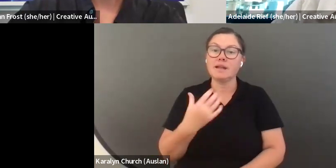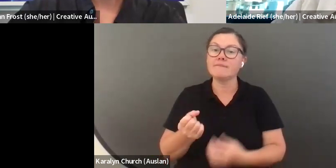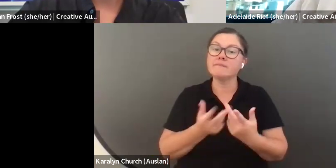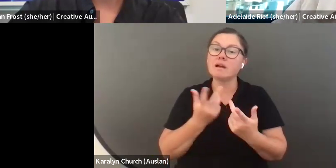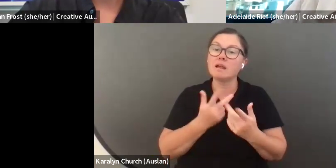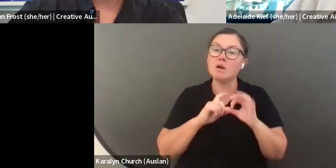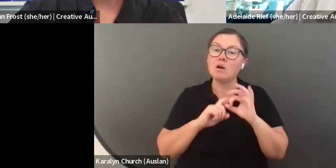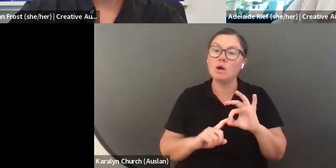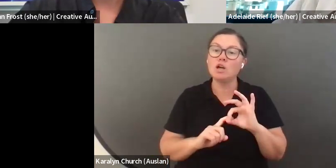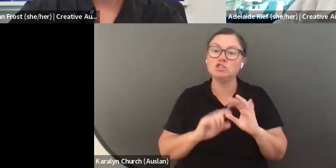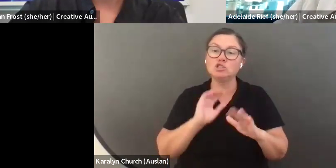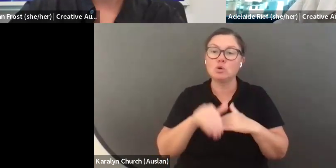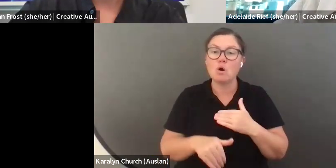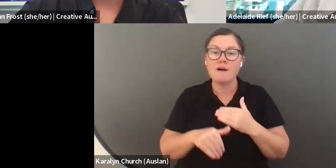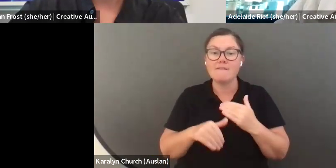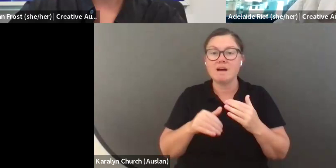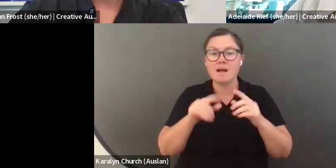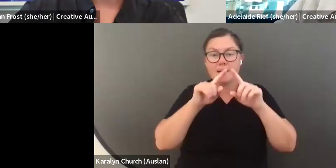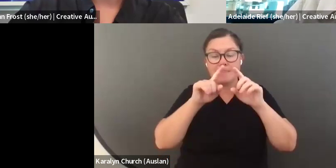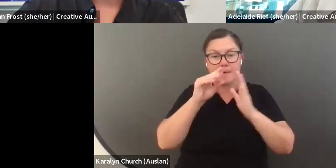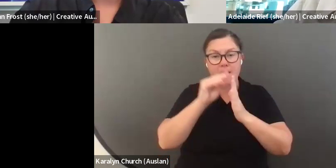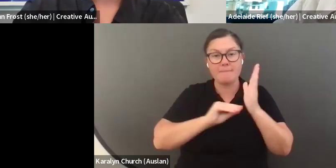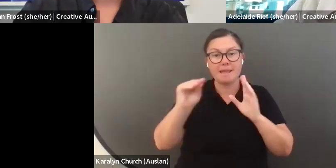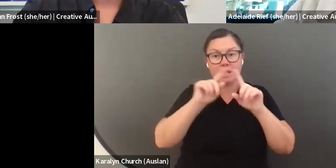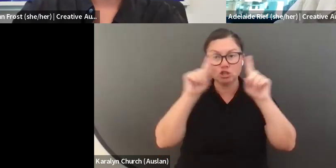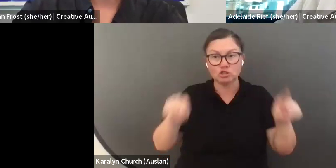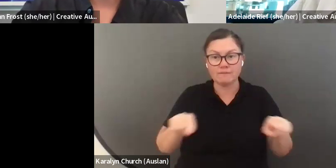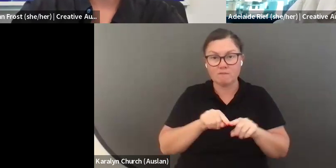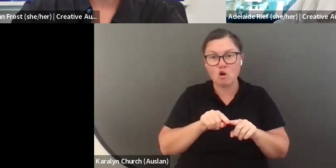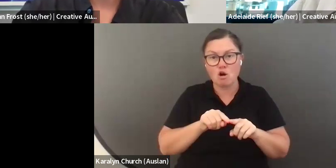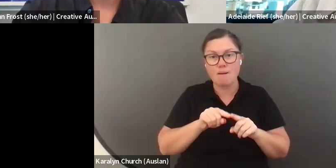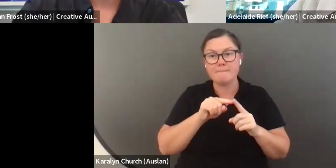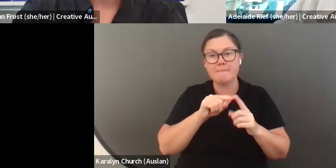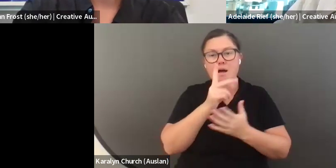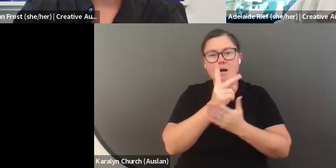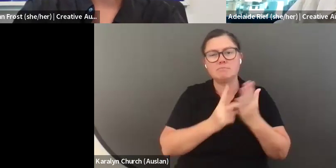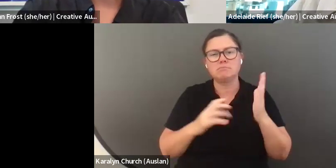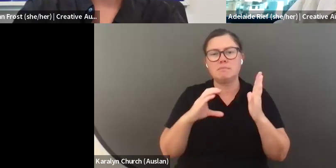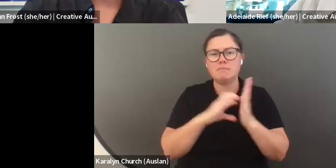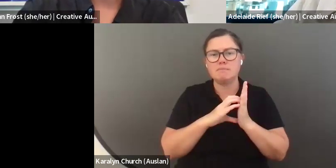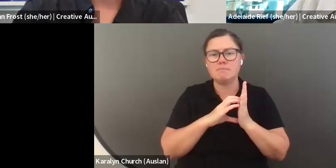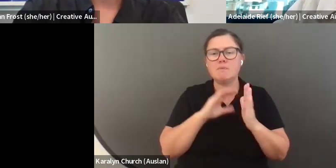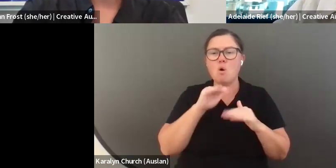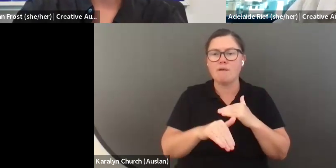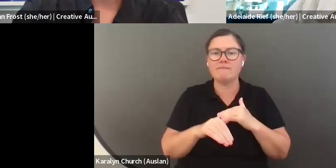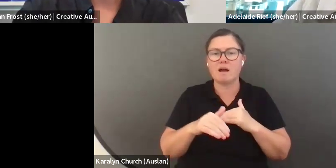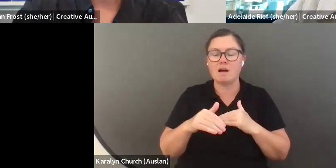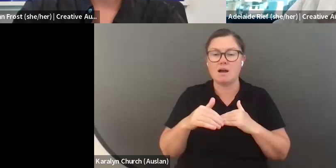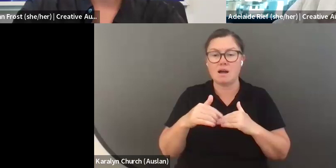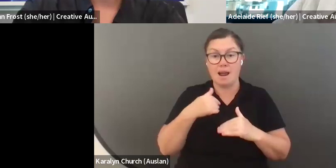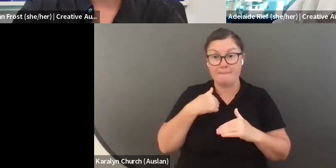have another question here about one of the parts of the application form. The section that is about being affiliated